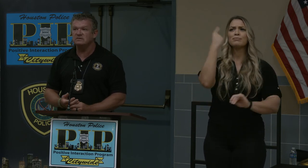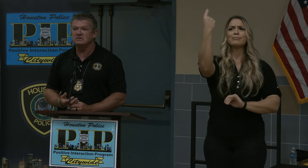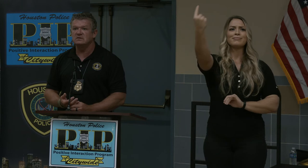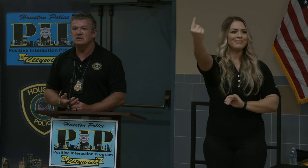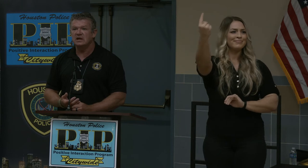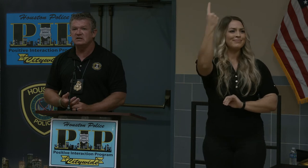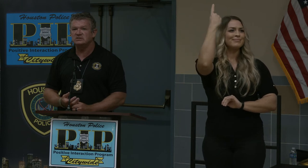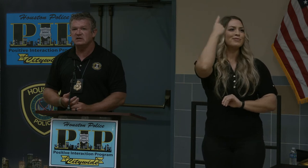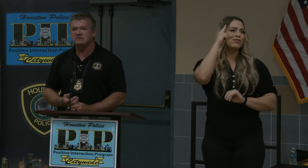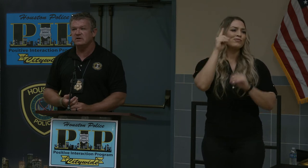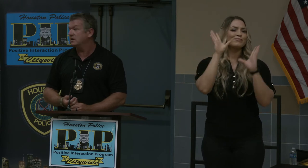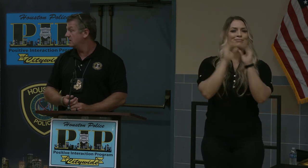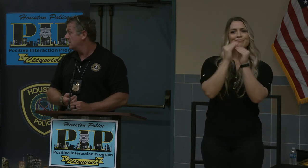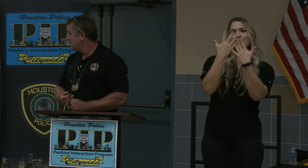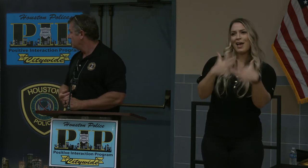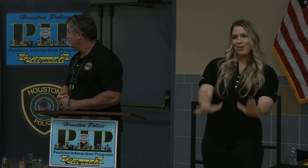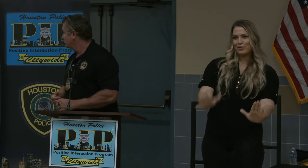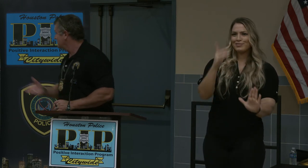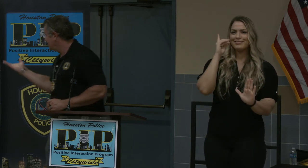and shakes for later.